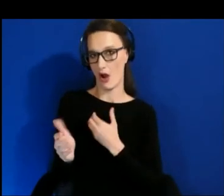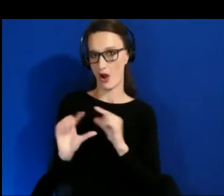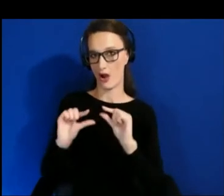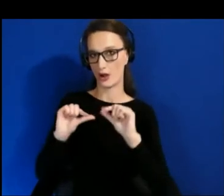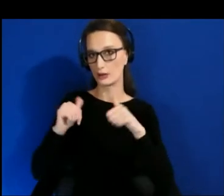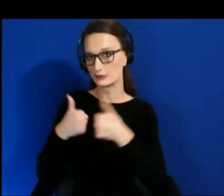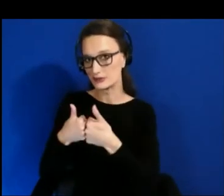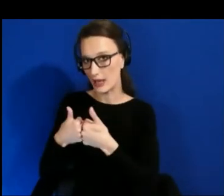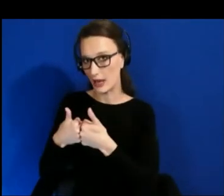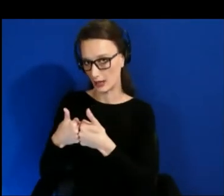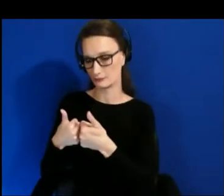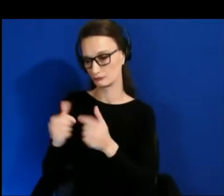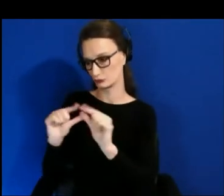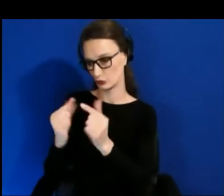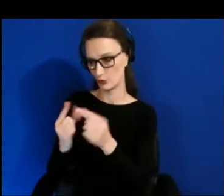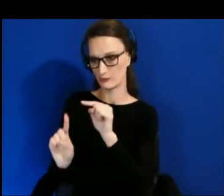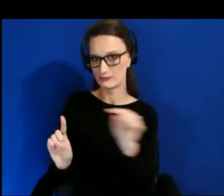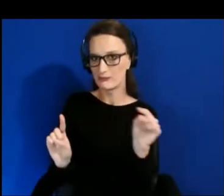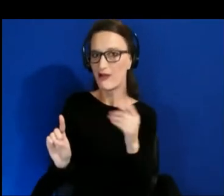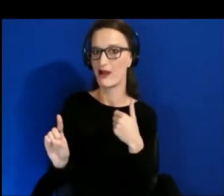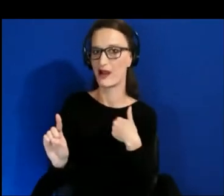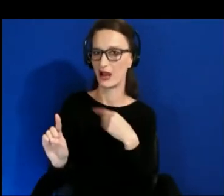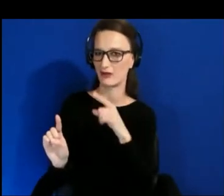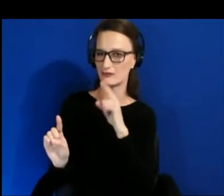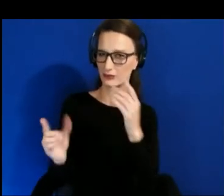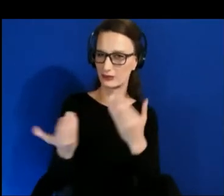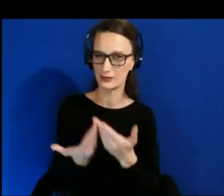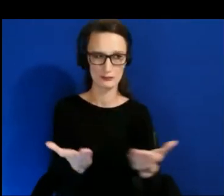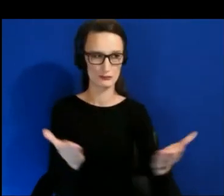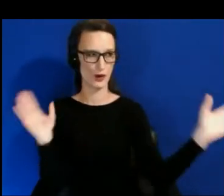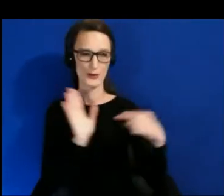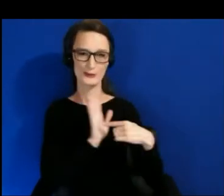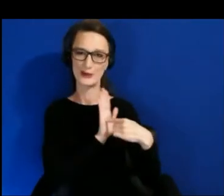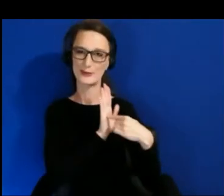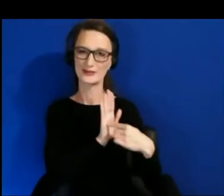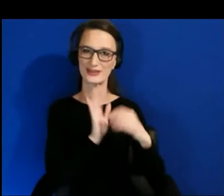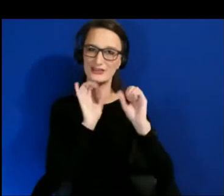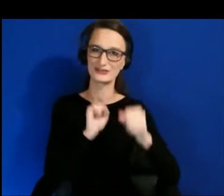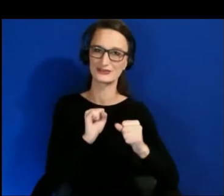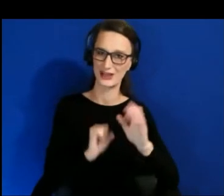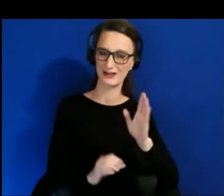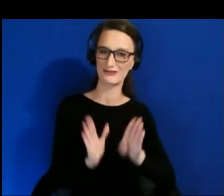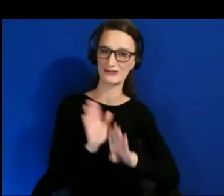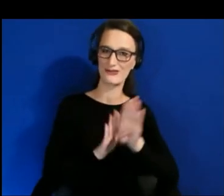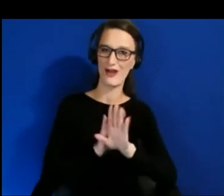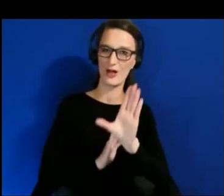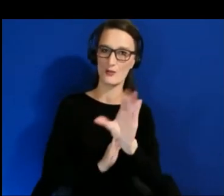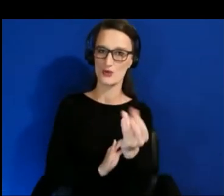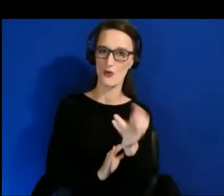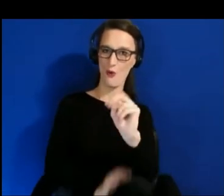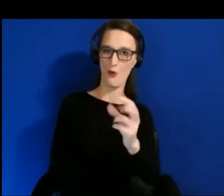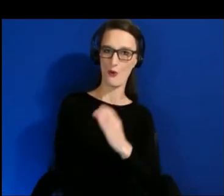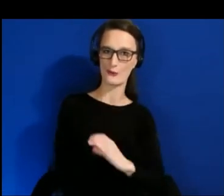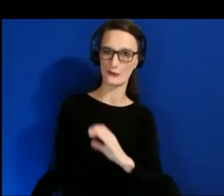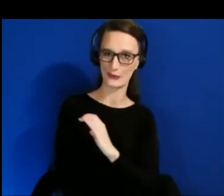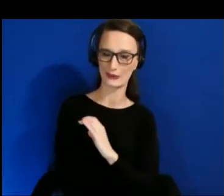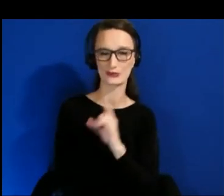broad spectrum representation, where you can really make yourself, and that has meant a lot to folks. And some of the other things, too, like there's a lot of subtle things you could do.